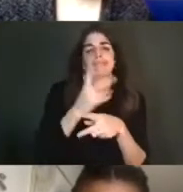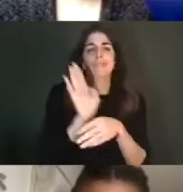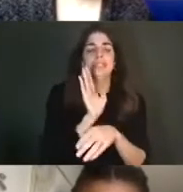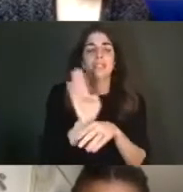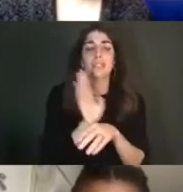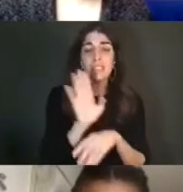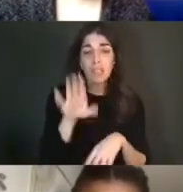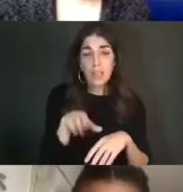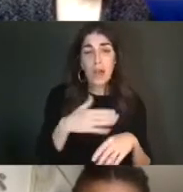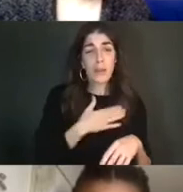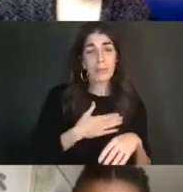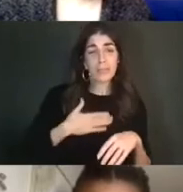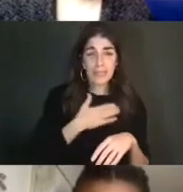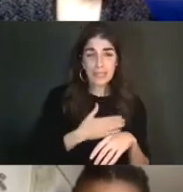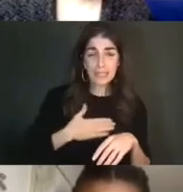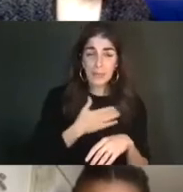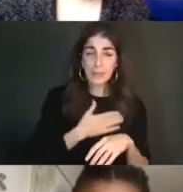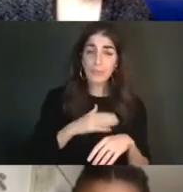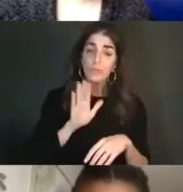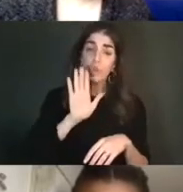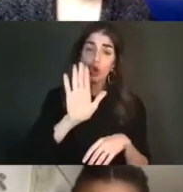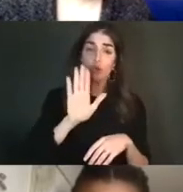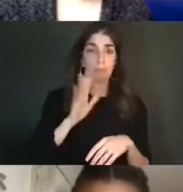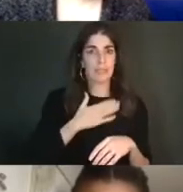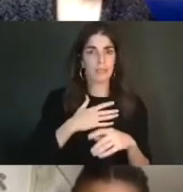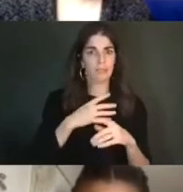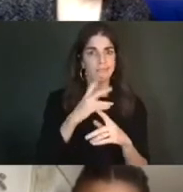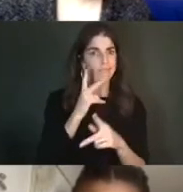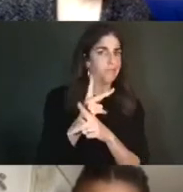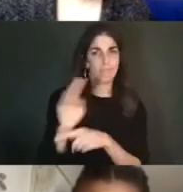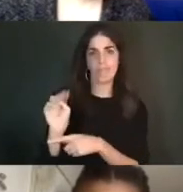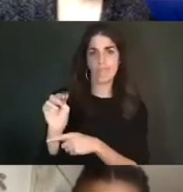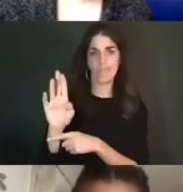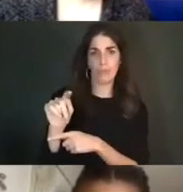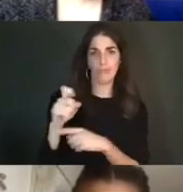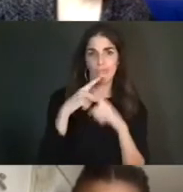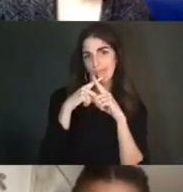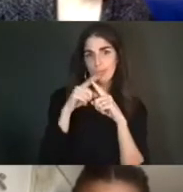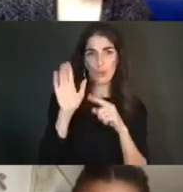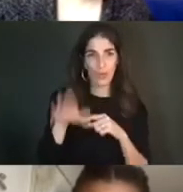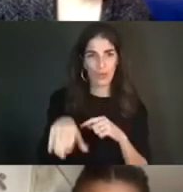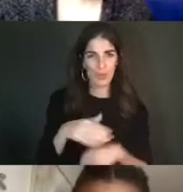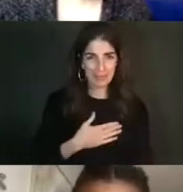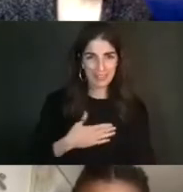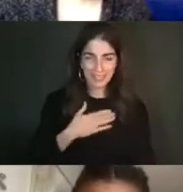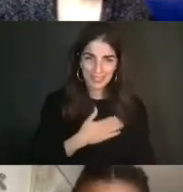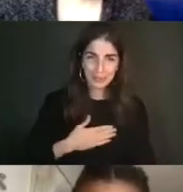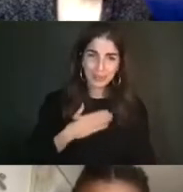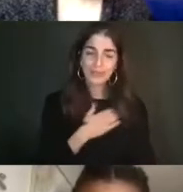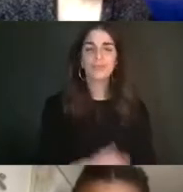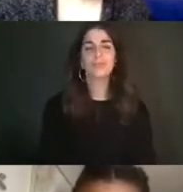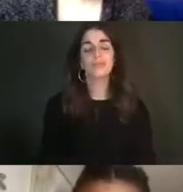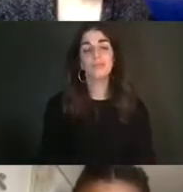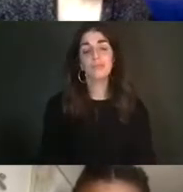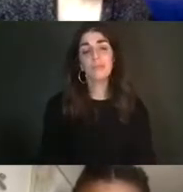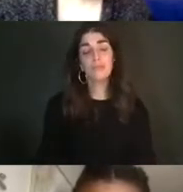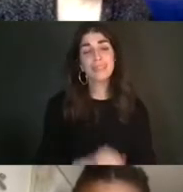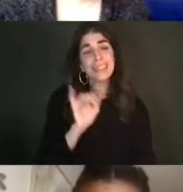remember to keep your mute -- make sure you're on mute, and if you would also, sometimes